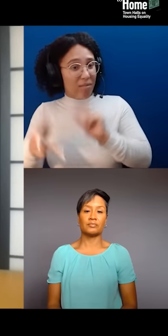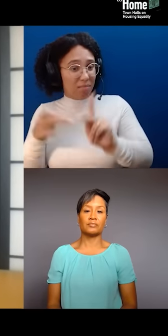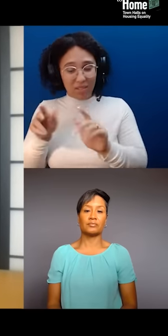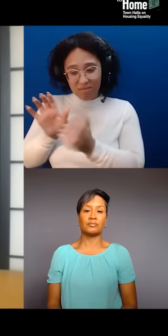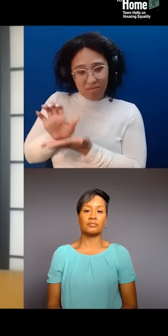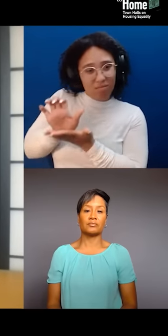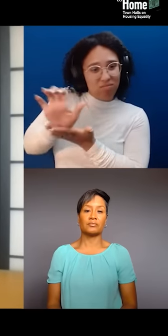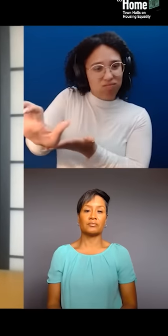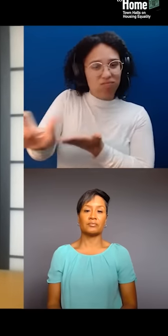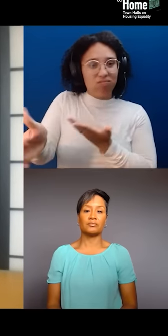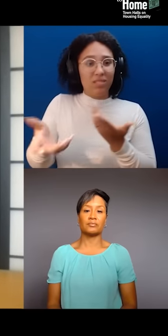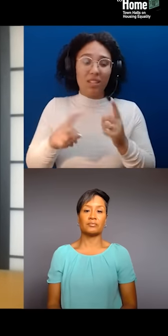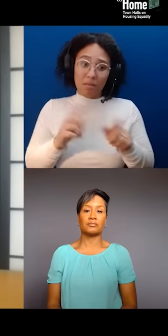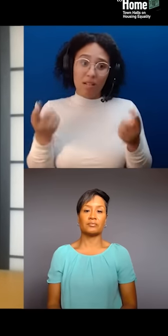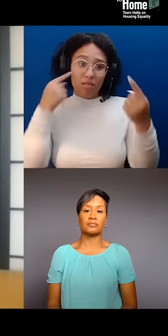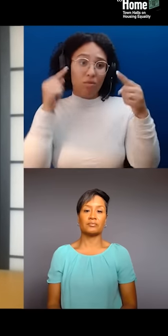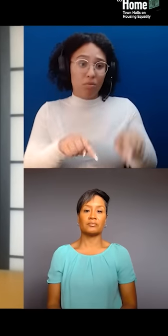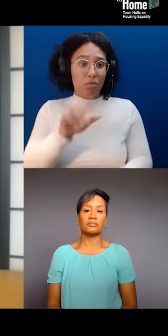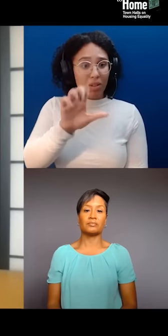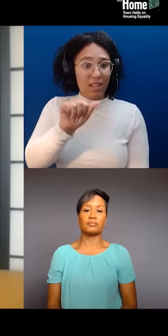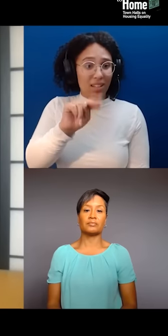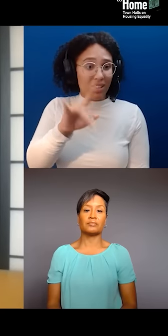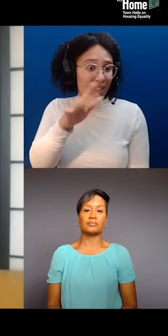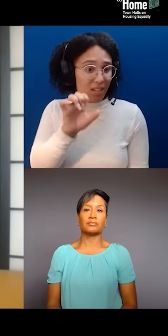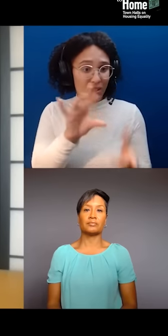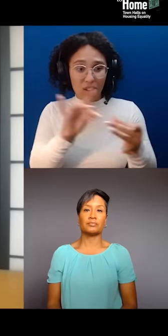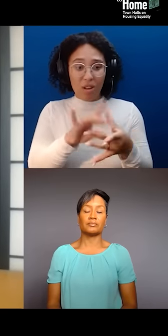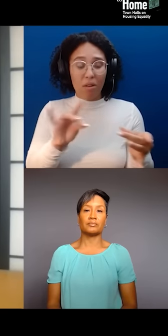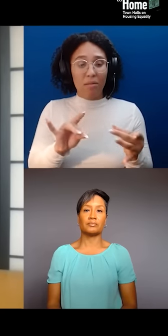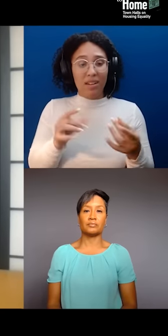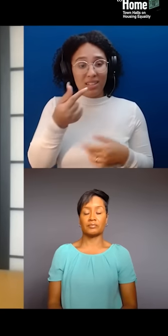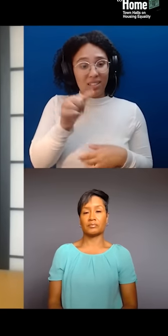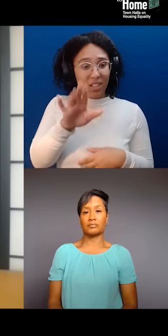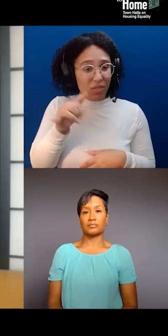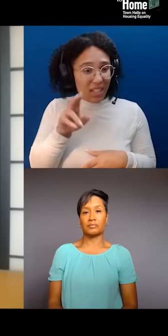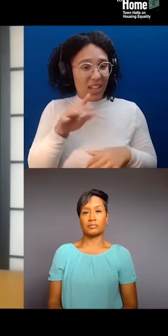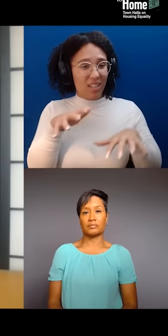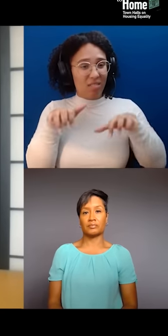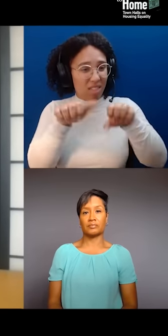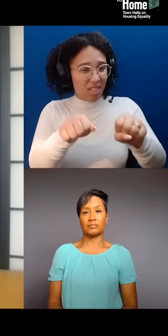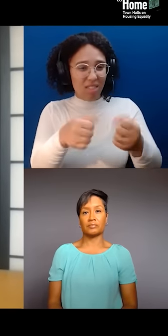Gentrification is something that completely re-orient someone's connection to